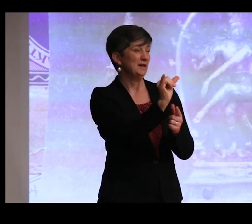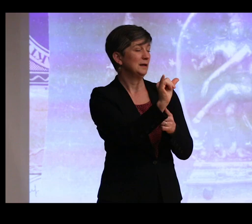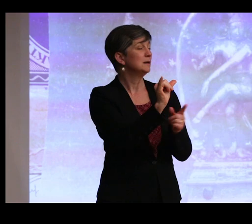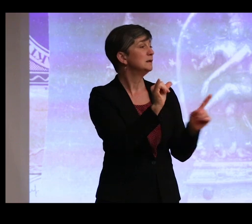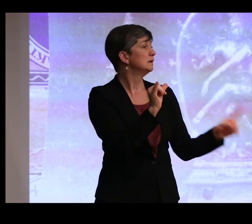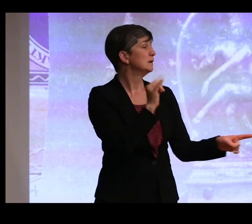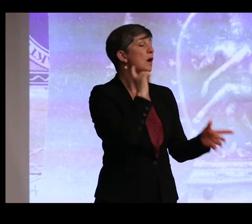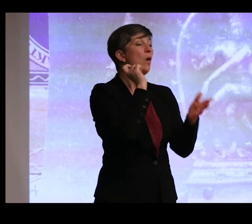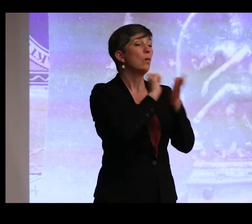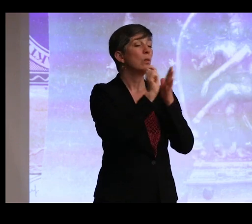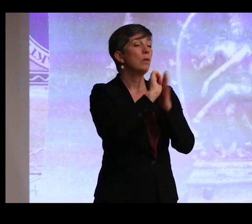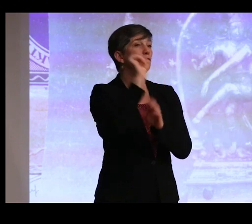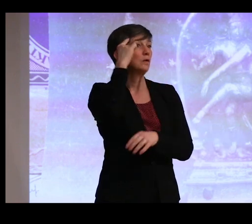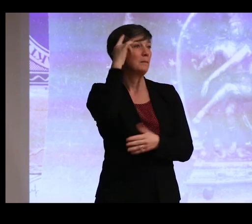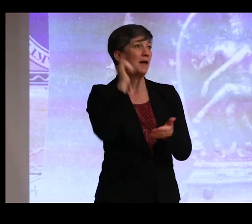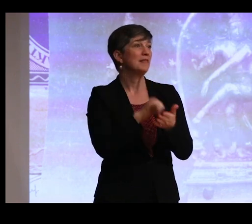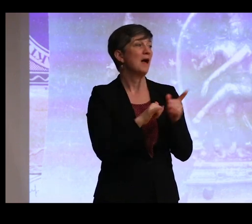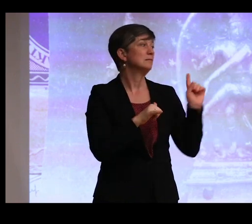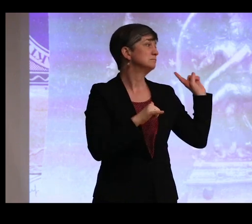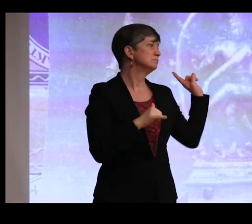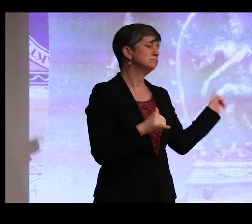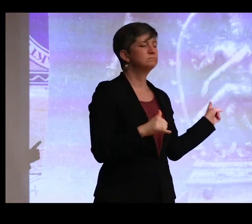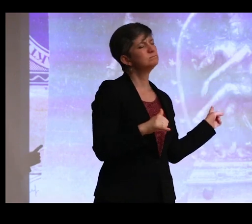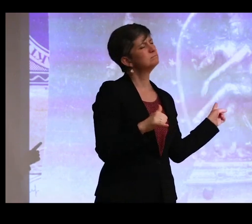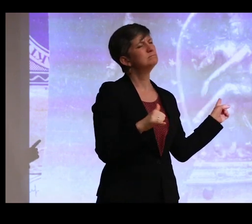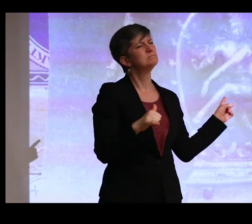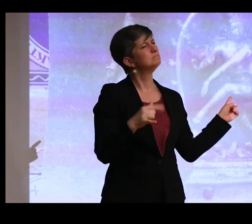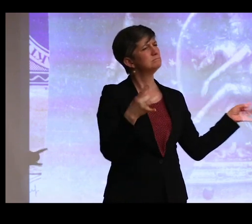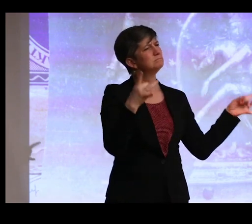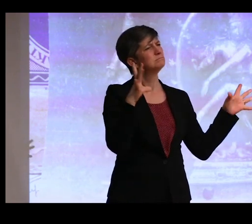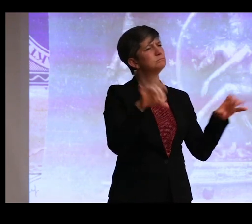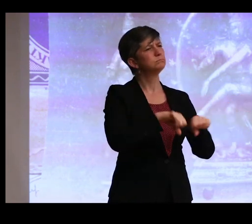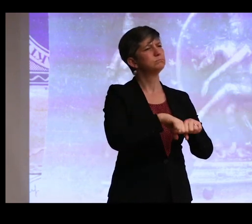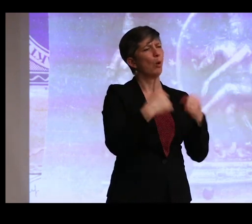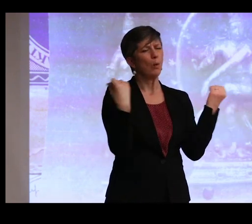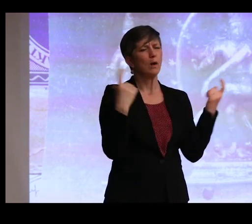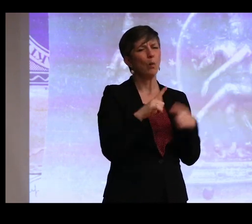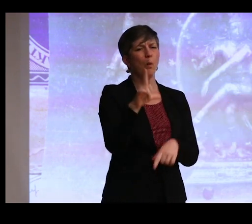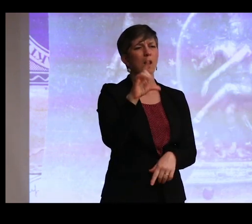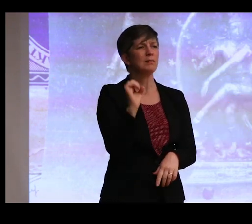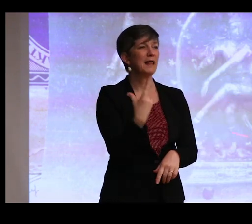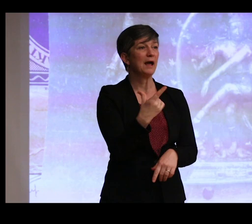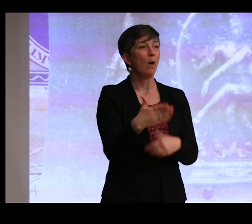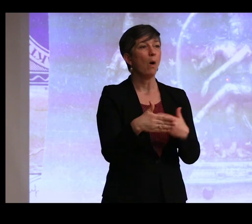wrote to the government that the Nataraja is badly broken, one leg being almost severed--